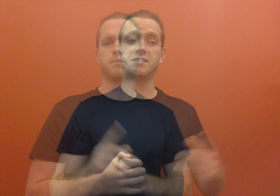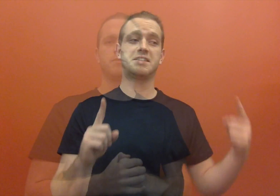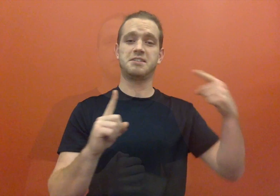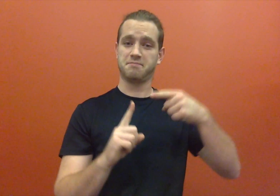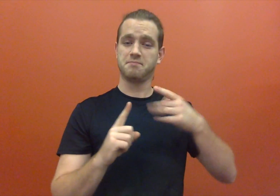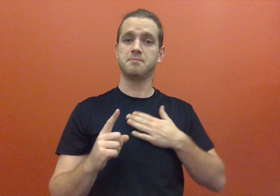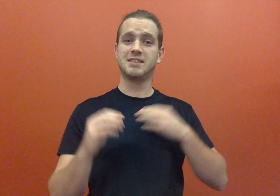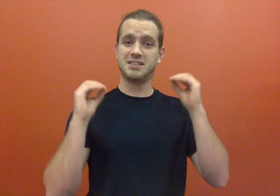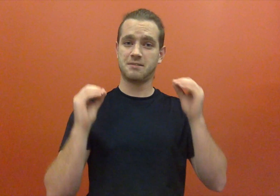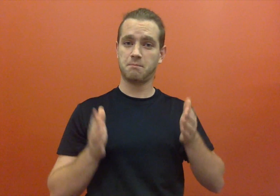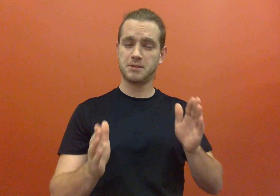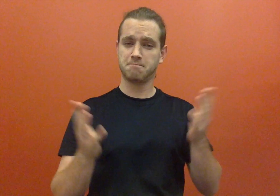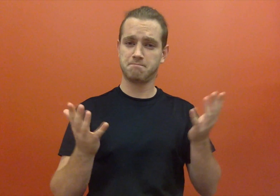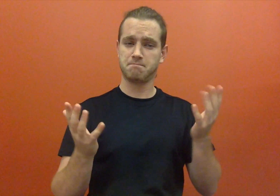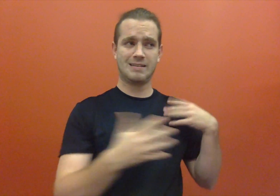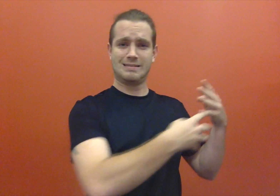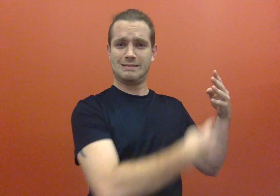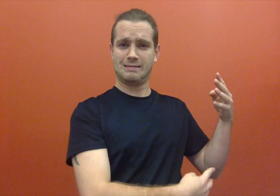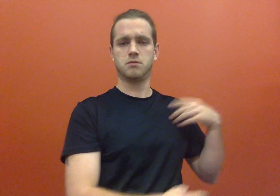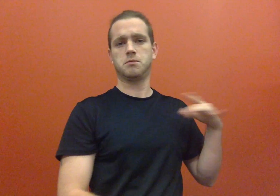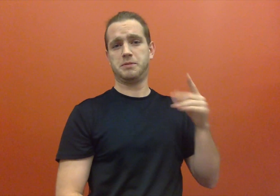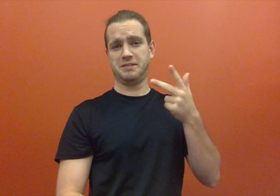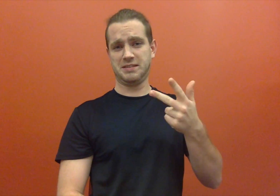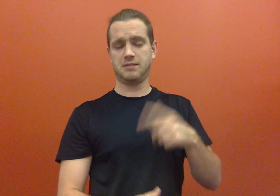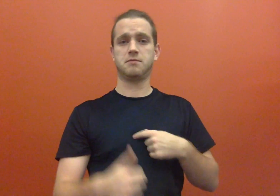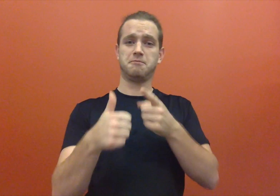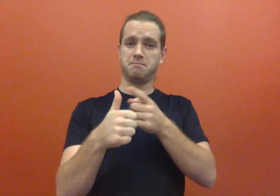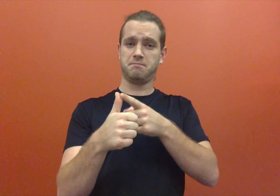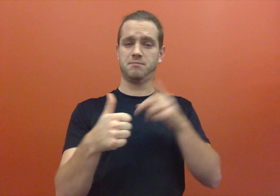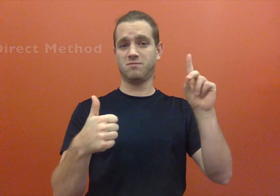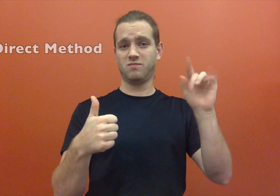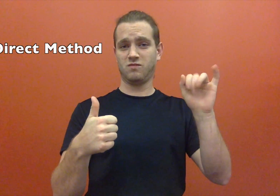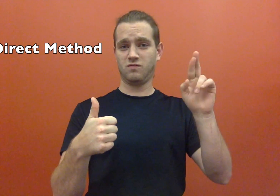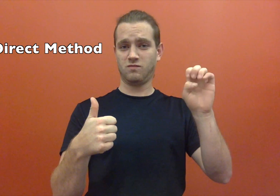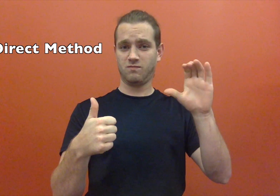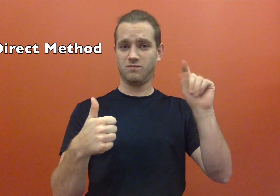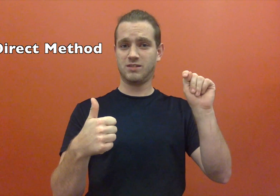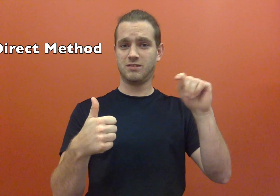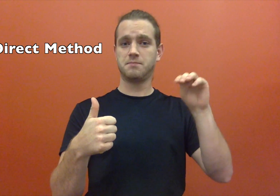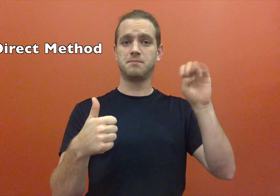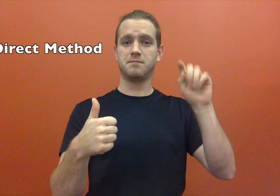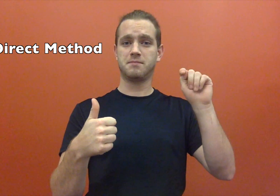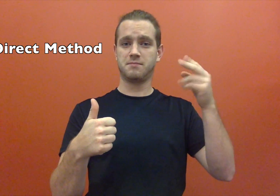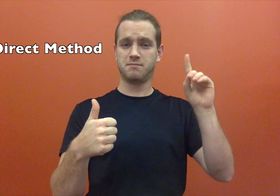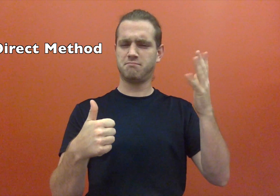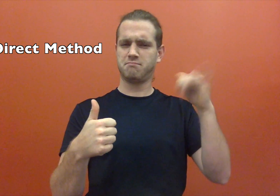My teaching methods are what? There are many methods and I pick 3 methods. The first method is Direct Method.